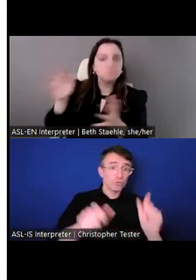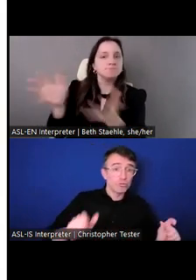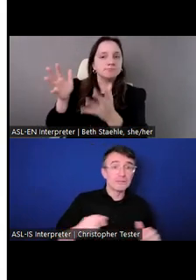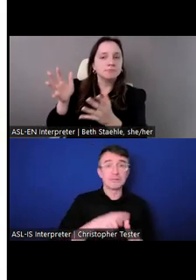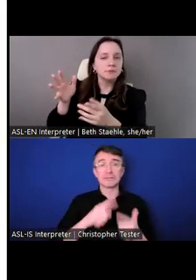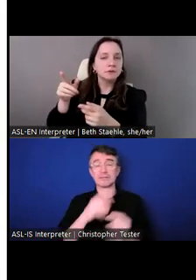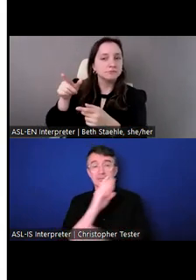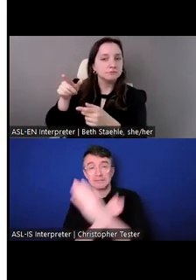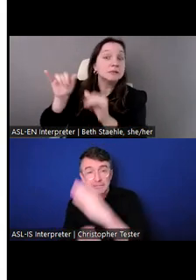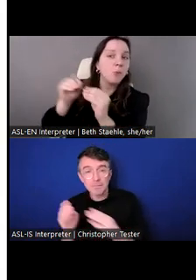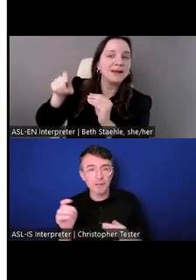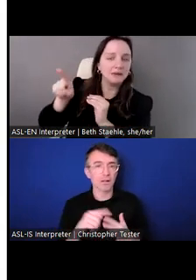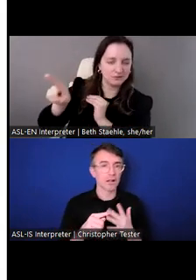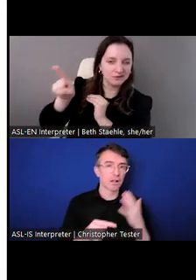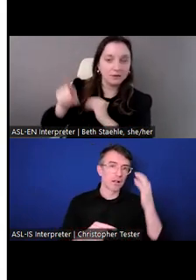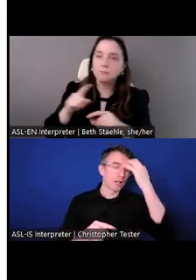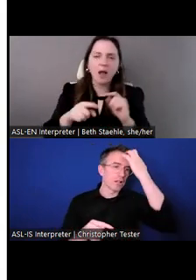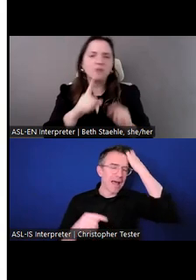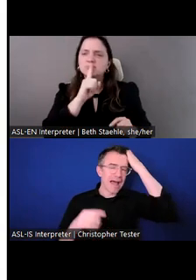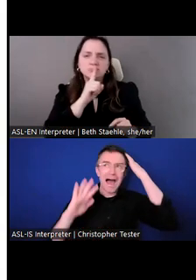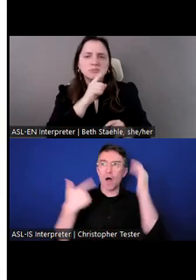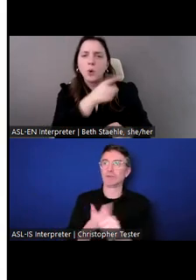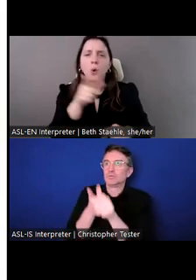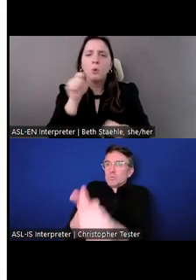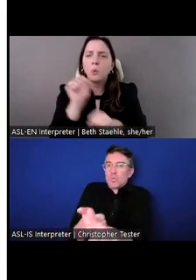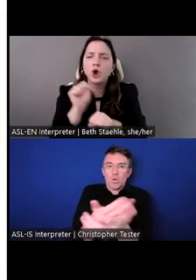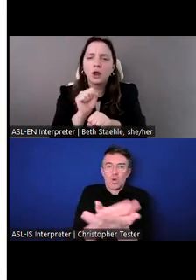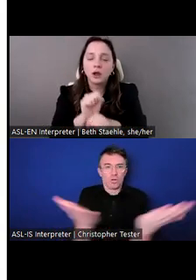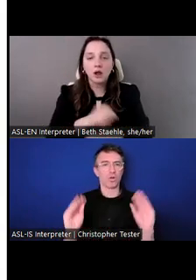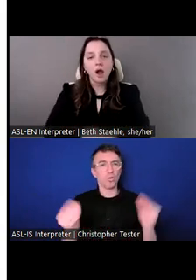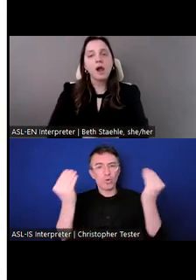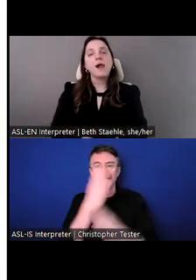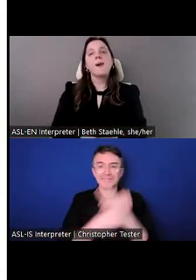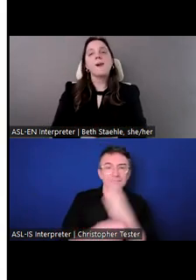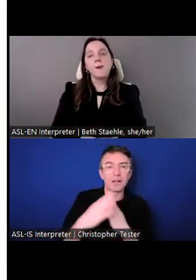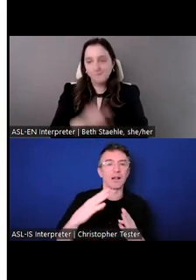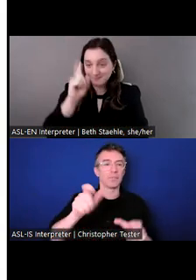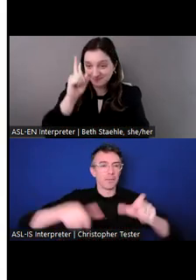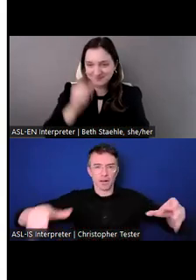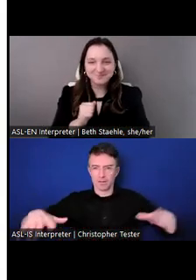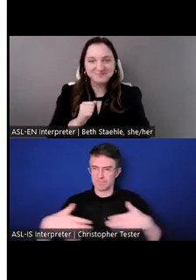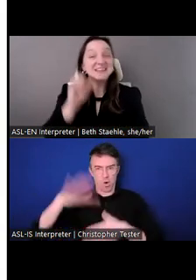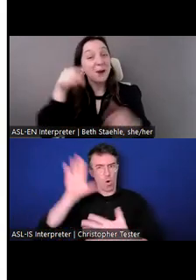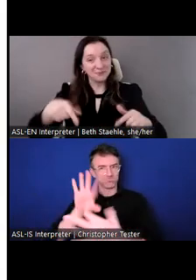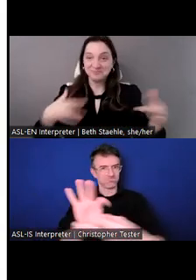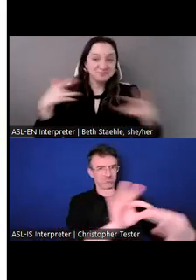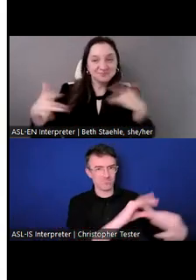But rarely about recruiting staff. So it is about time we got started! I'm glad this office has an opportunity to do so.